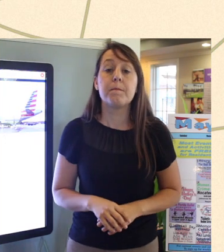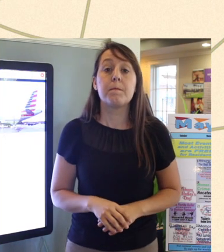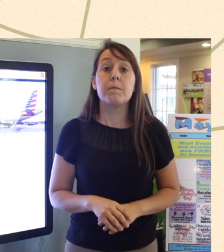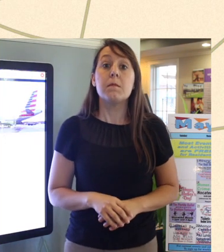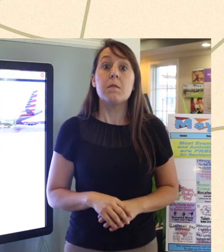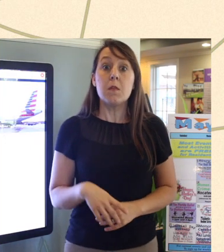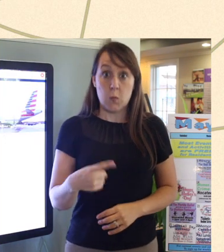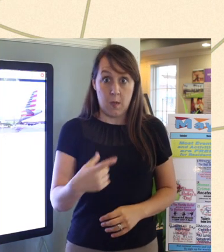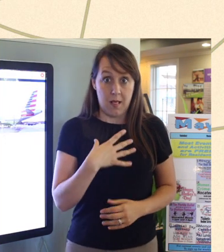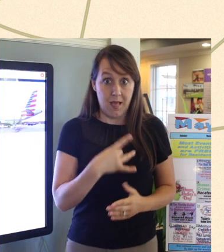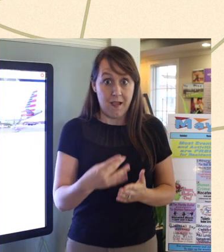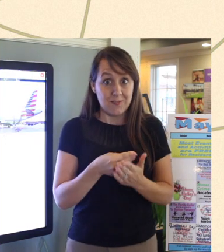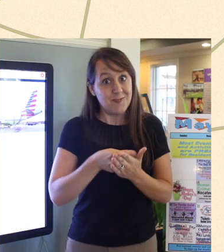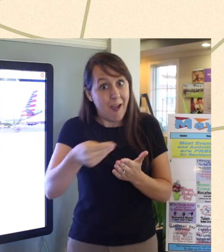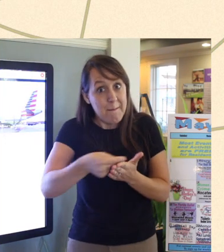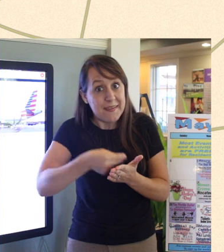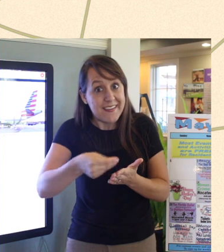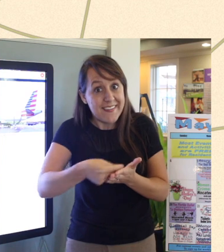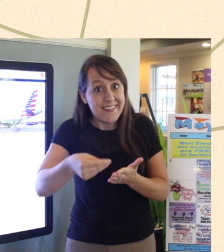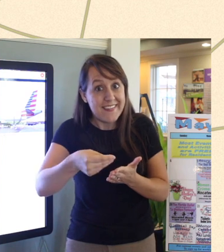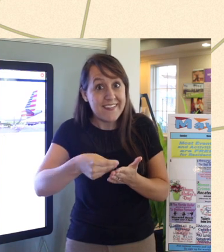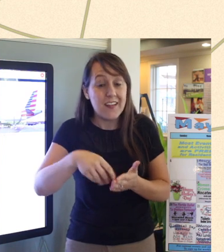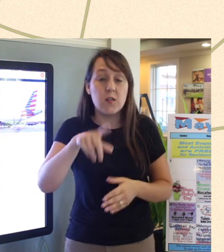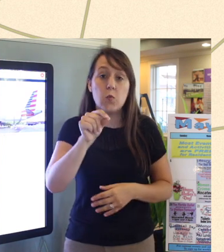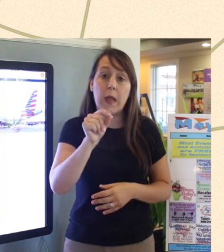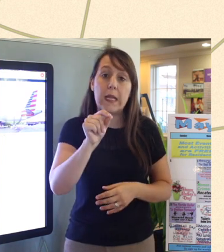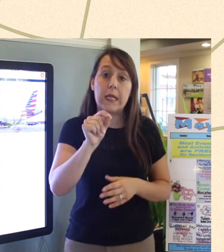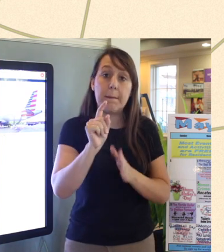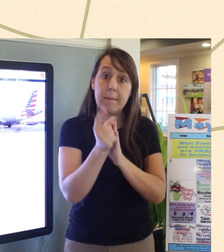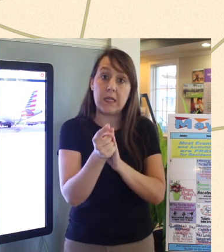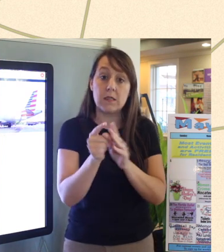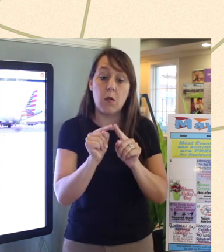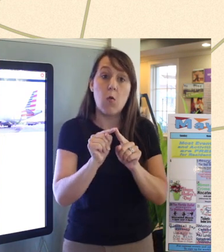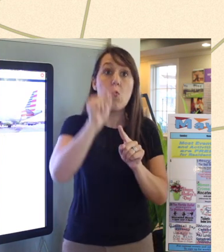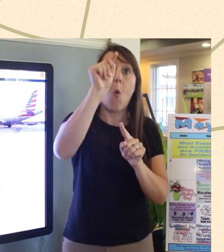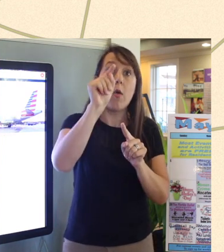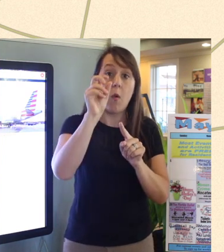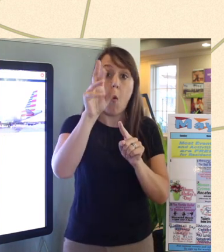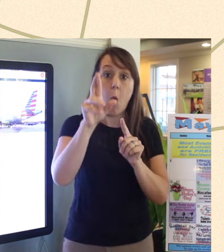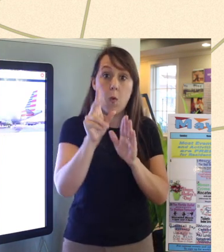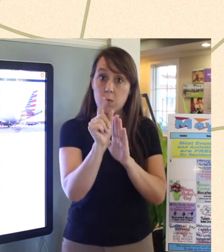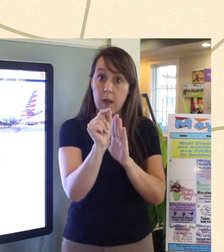If you like shopping we're 20 minutes north or south to any major shopping malls